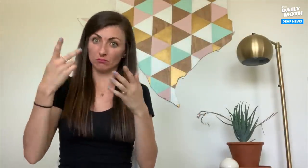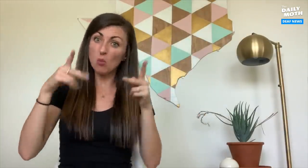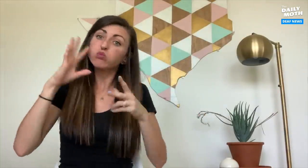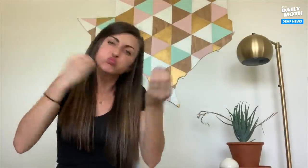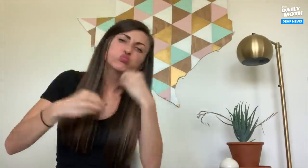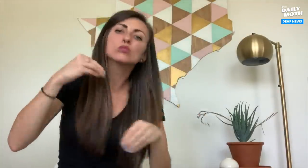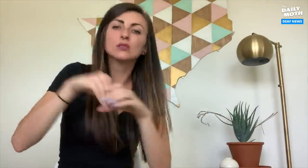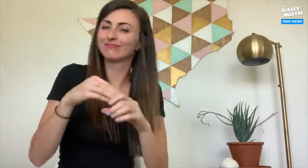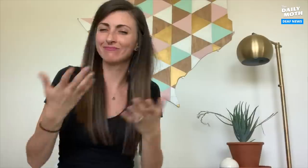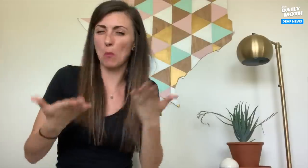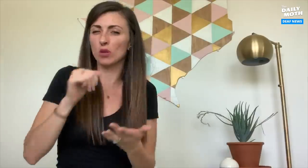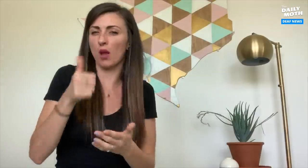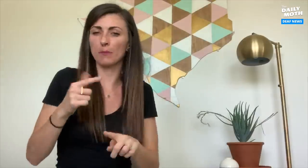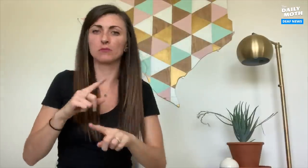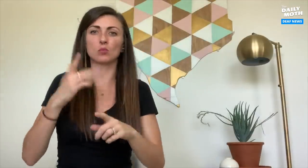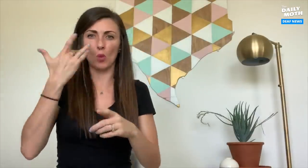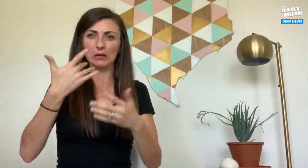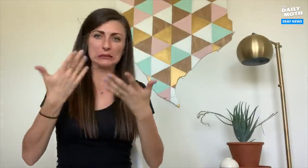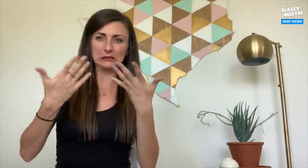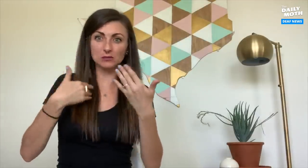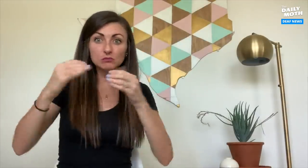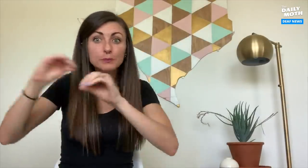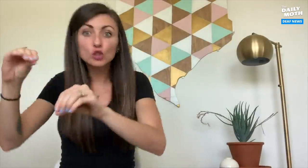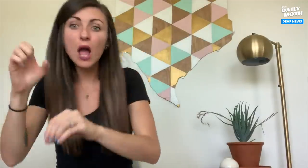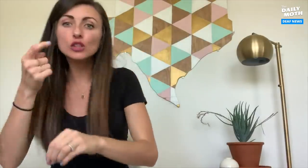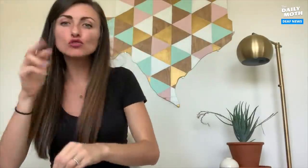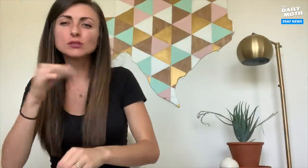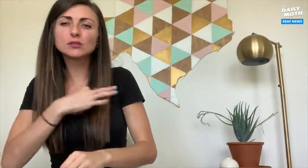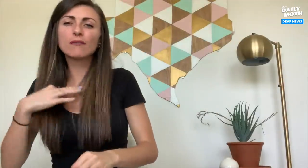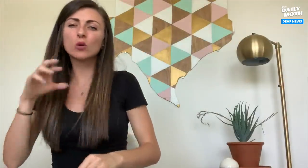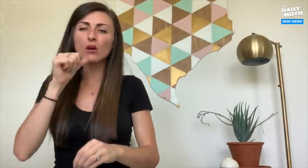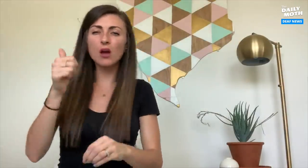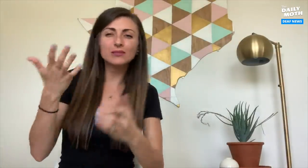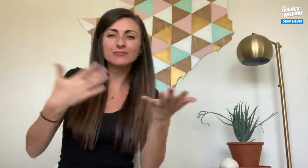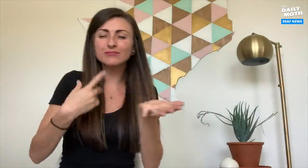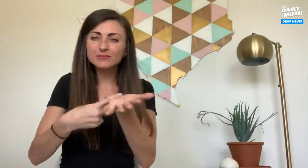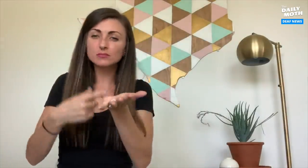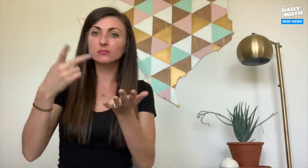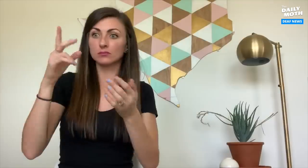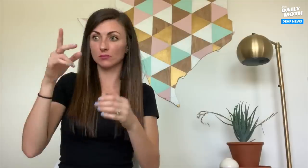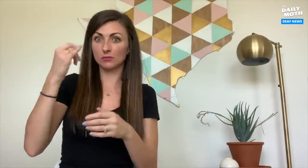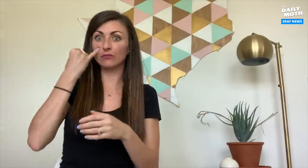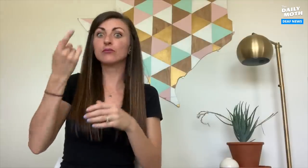We thought people would probably not be able to dine-in comfortably and is this worth put extra staff at work?